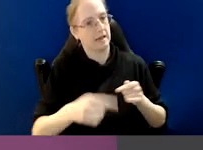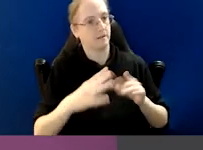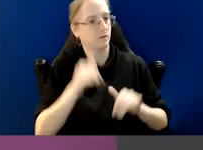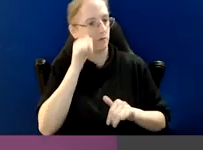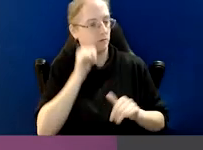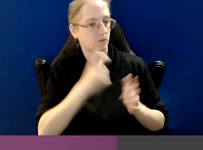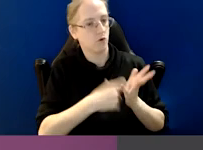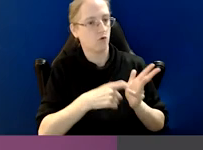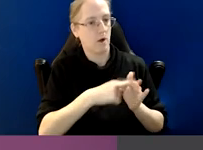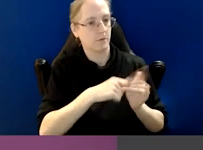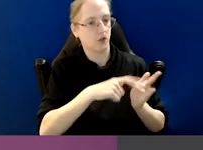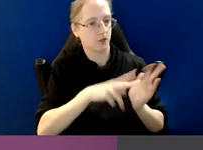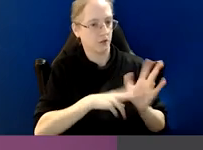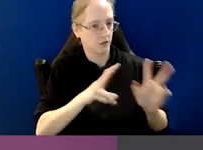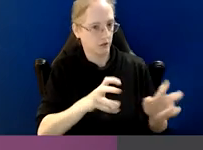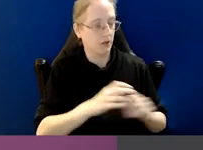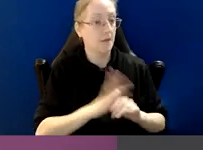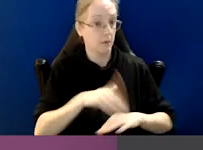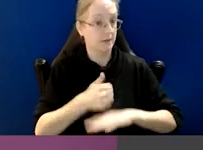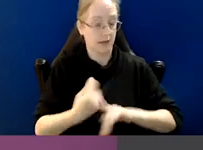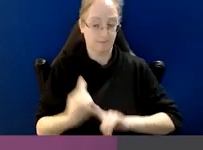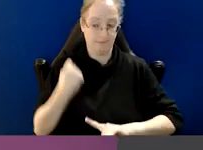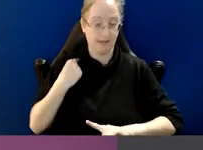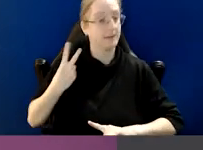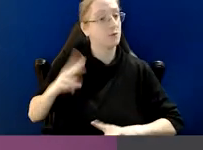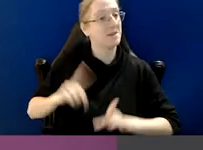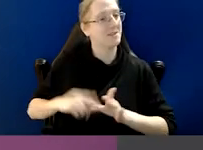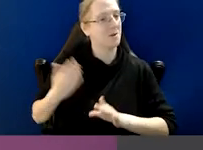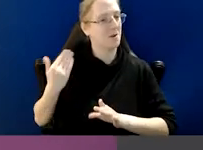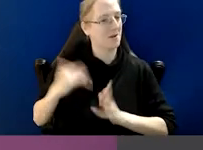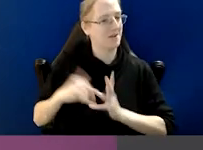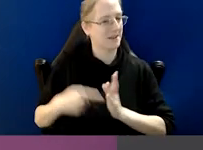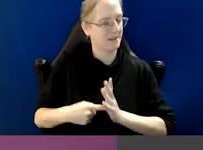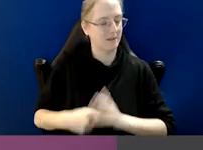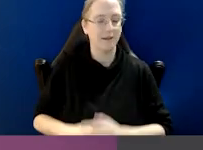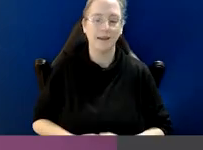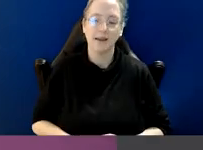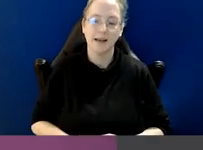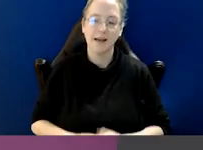which was inaugurated exactly 20 years ago on Saturday.